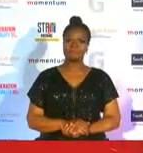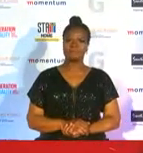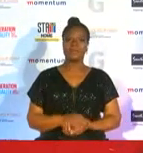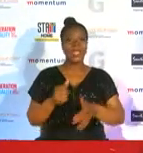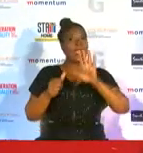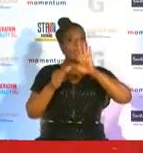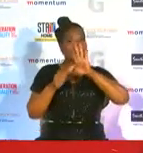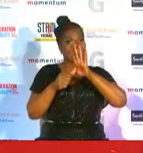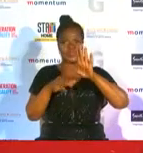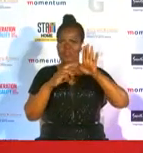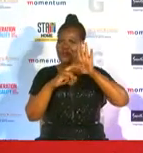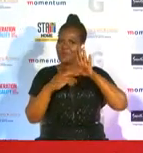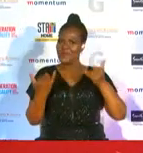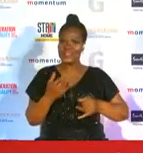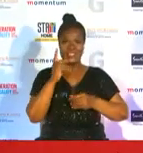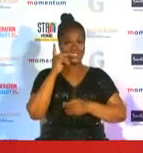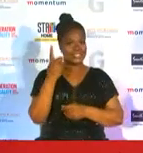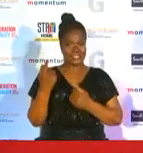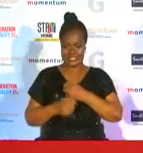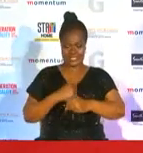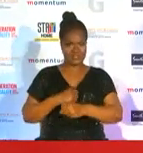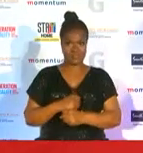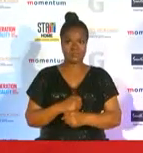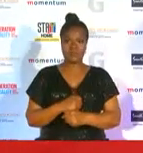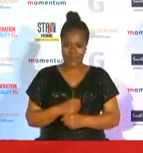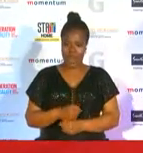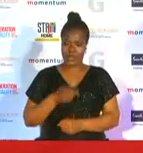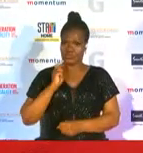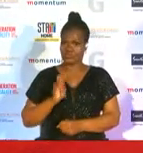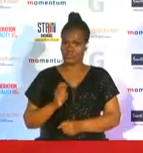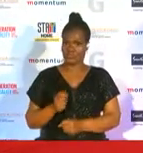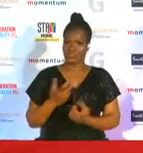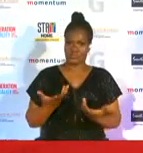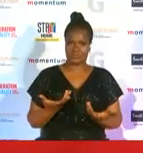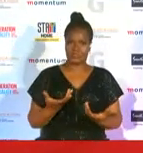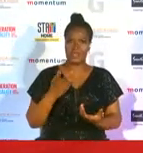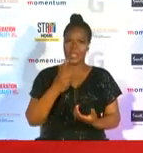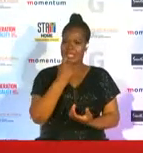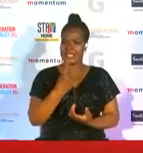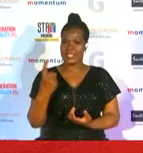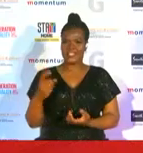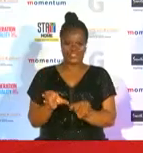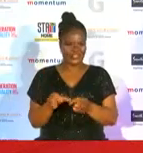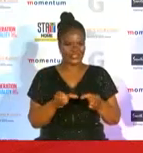judges to have come to the final decision as to who would win in each category how was that experience for you